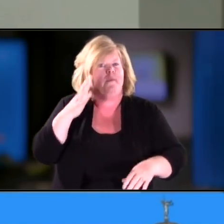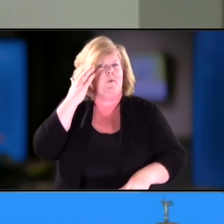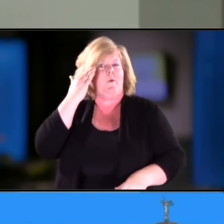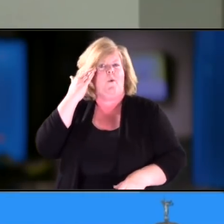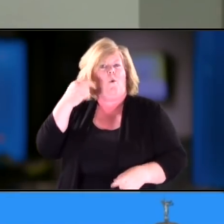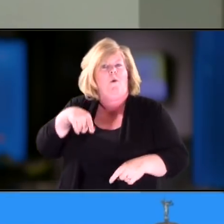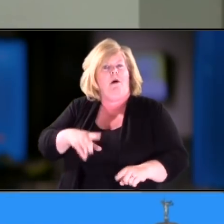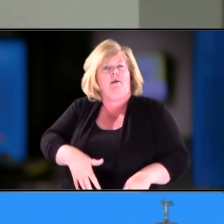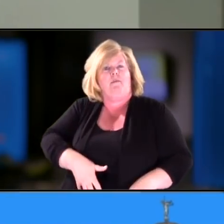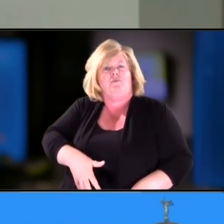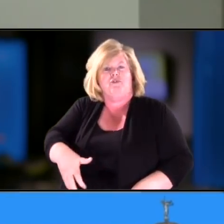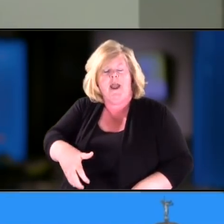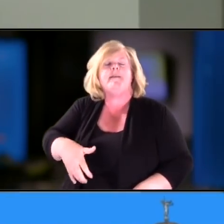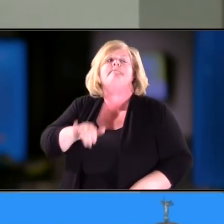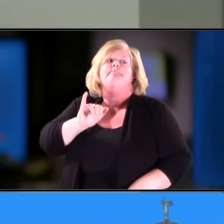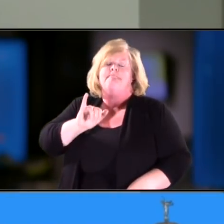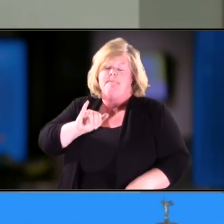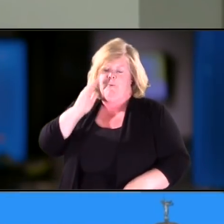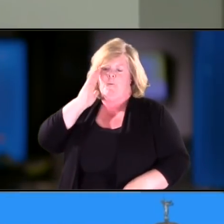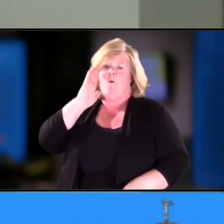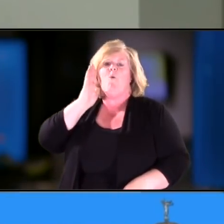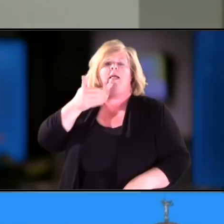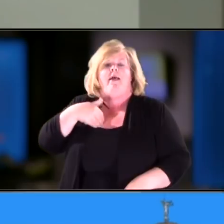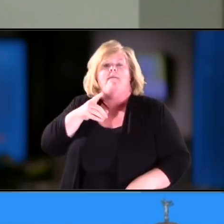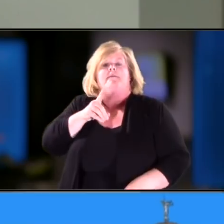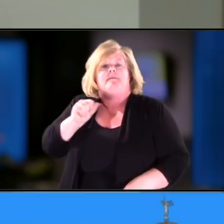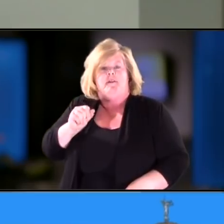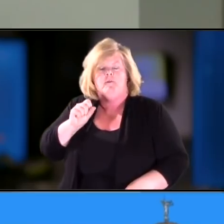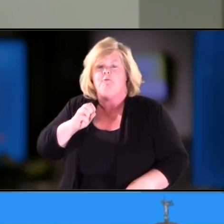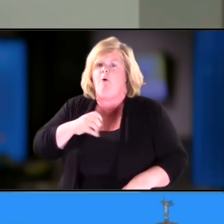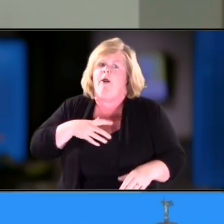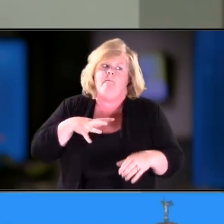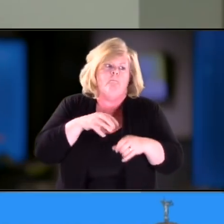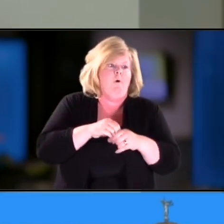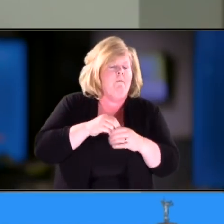and get into the program very quickly when she was born.